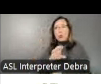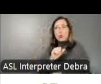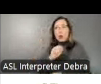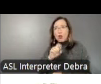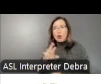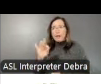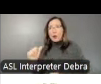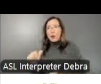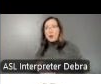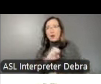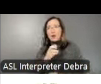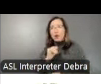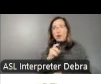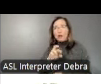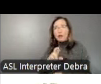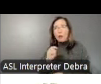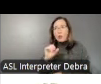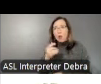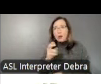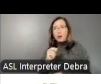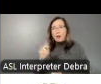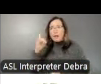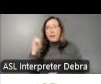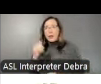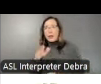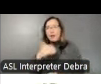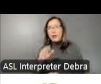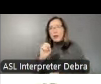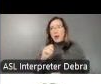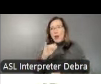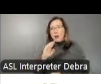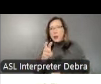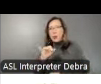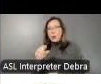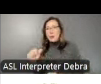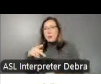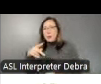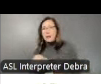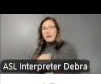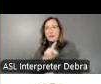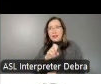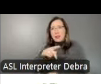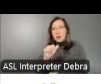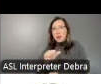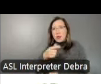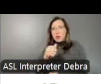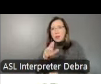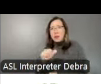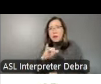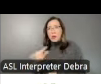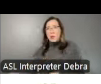Connie Williams of Pennsylvania, Deepa Gupta of Illinois, Fiona Whelan-Prine of Tennessee,